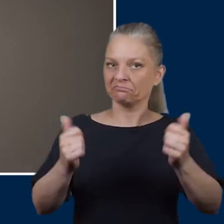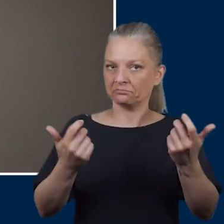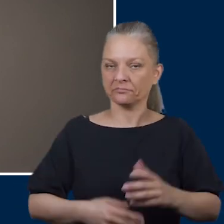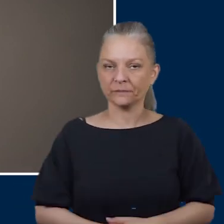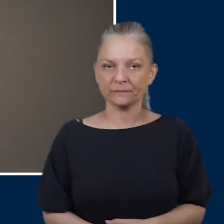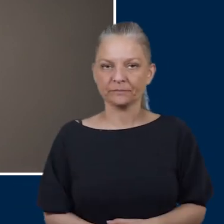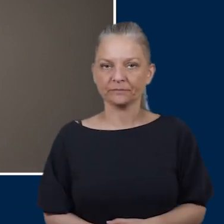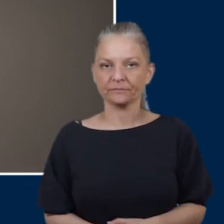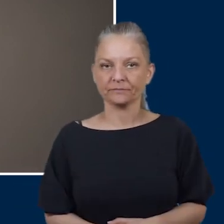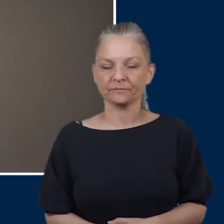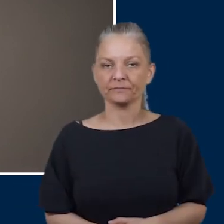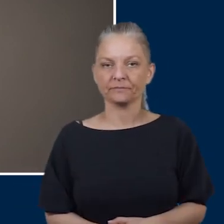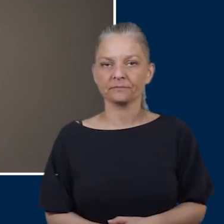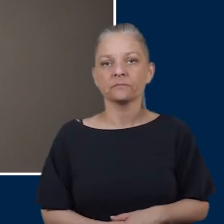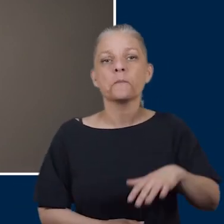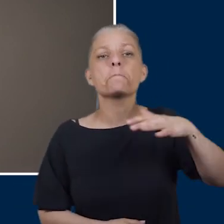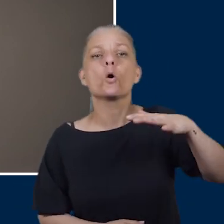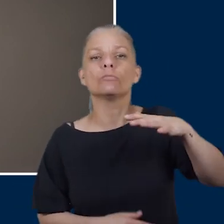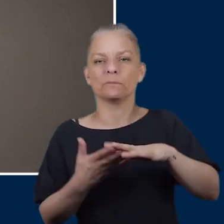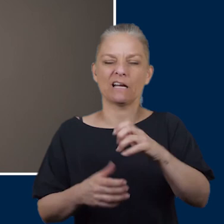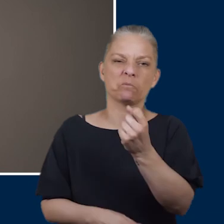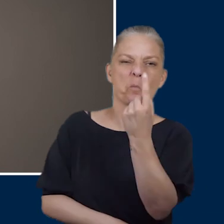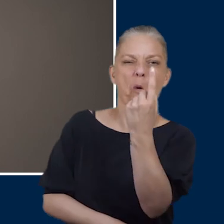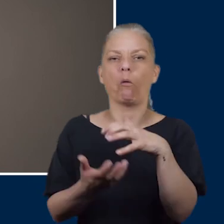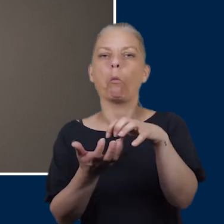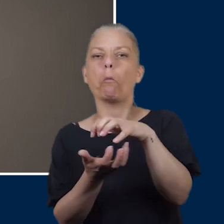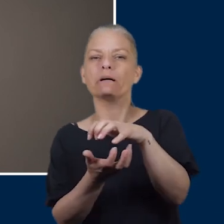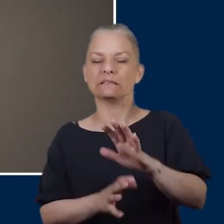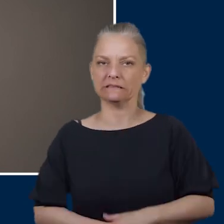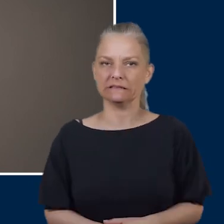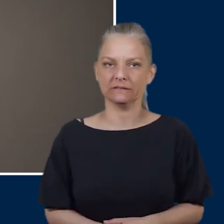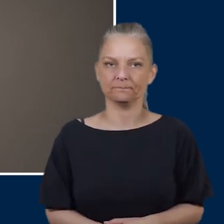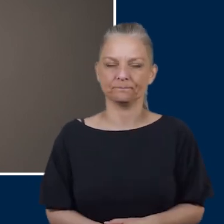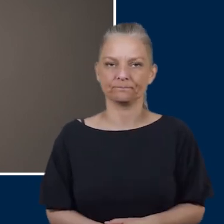your own feet. Moderate risk is where you have one complication, high risk or